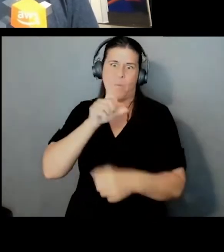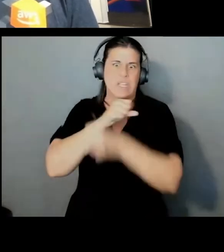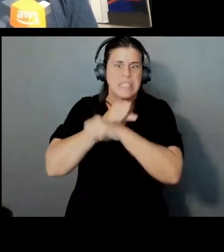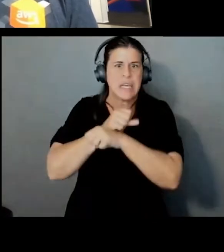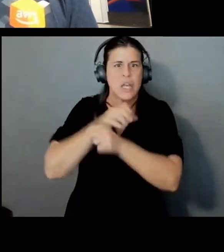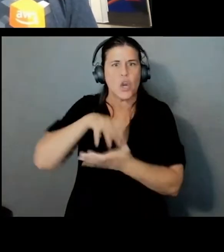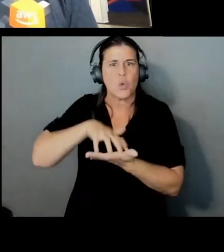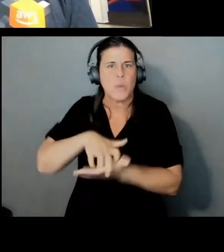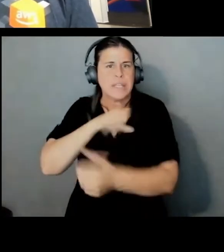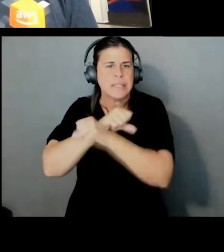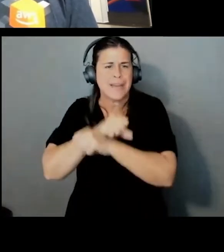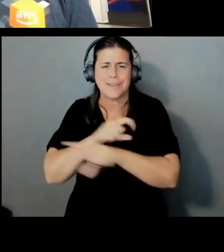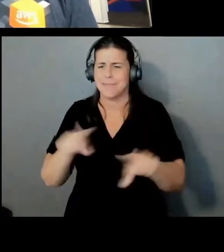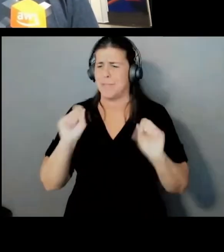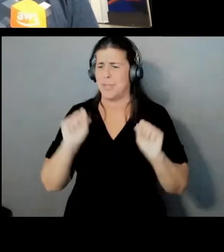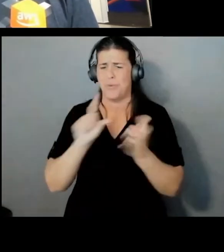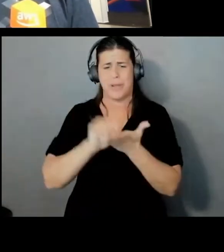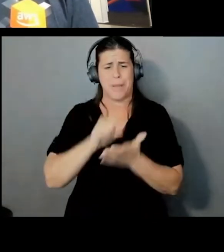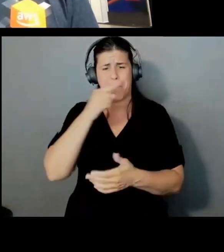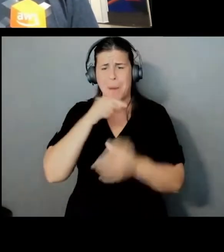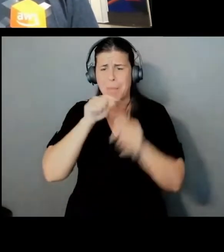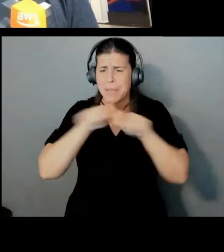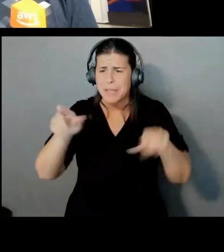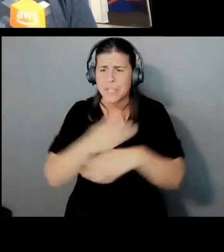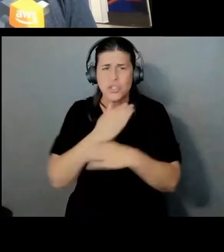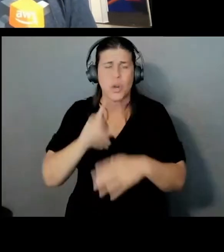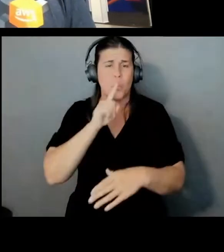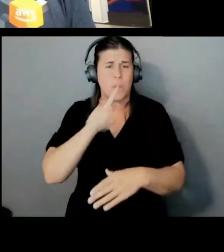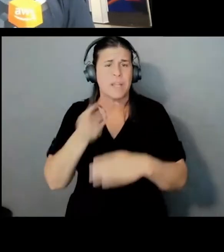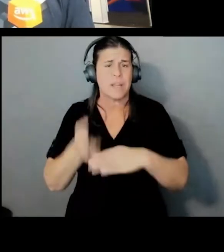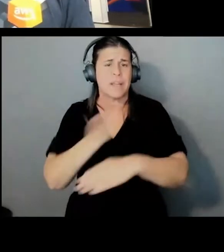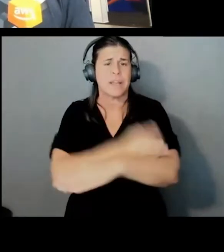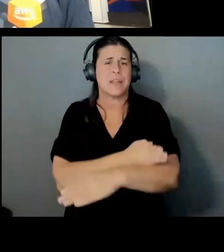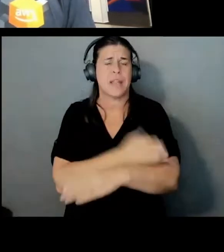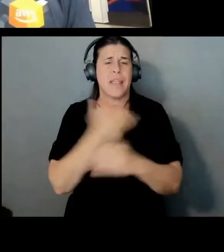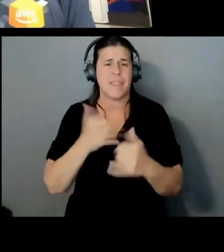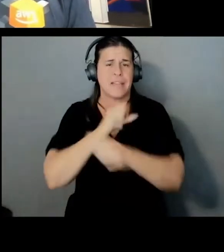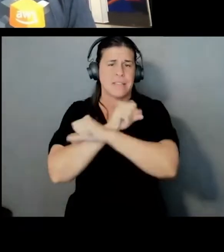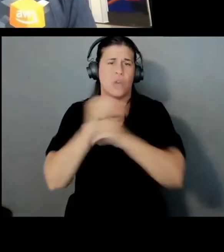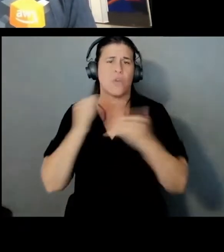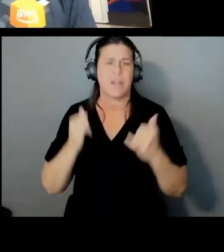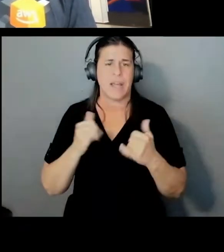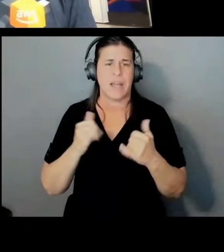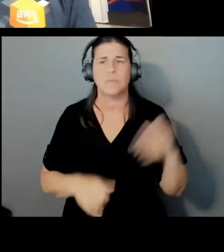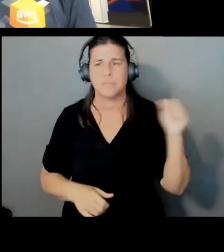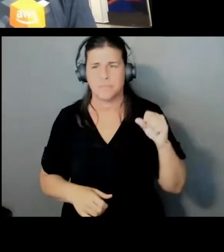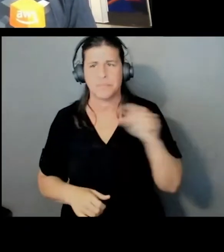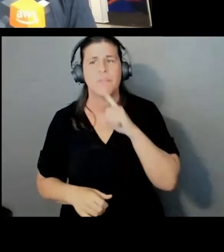In fact, it increases it, I would argue. Yeah, it definitely increases. So we talked a lot about who Wickr is for